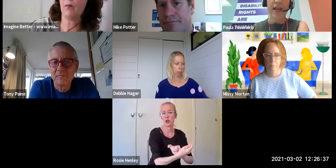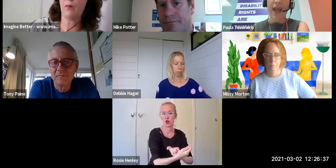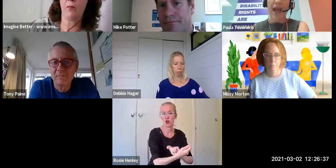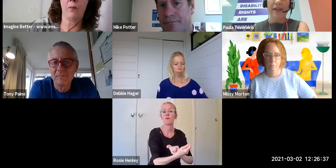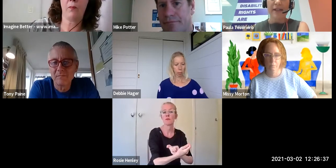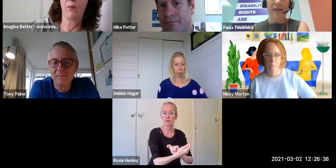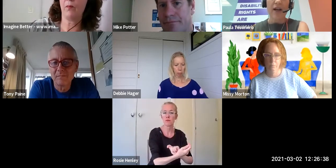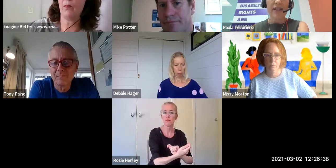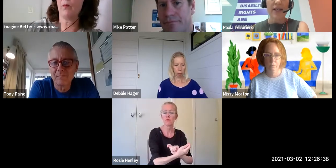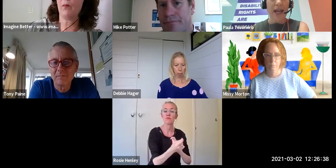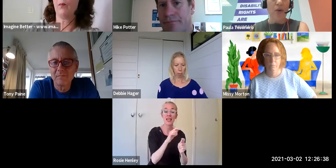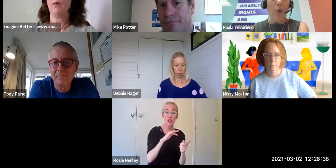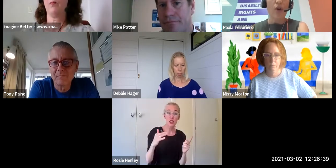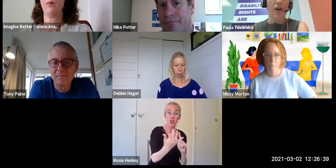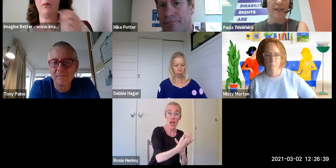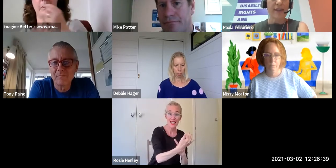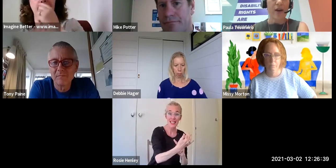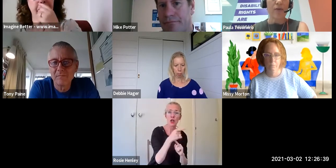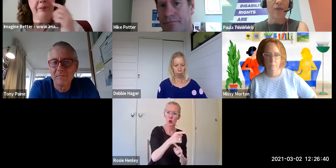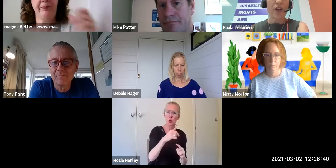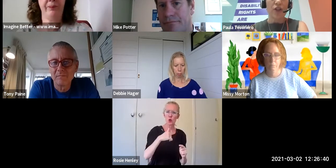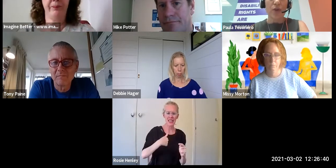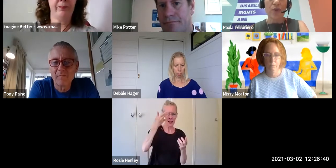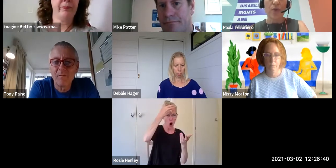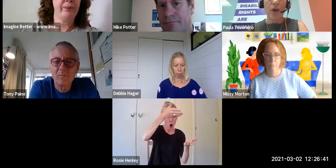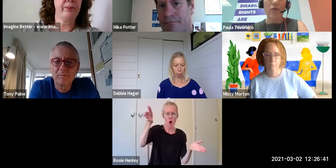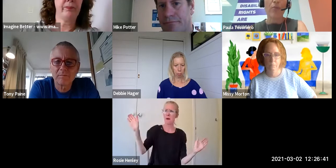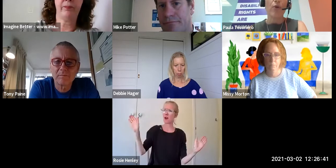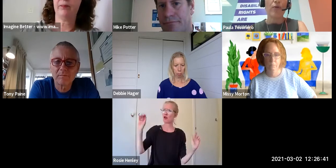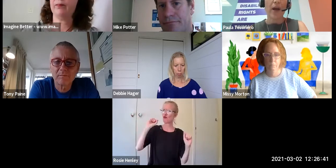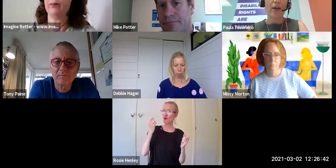[and] how society can organize itself to remove barriers.